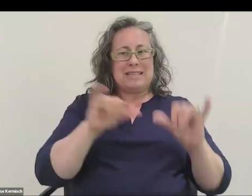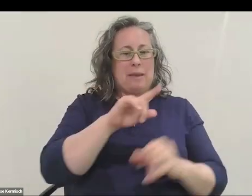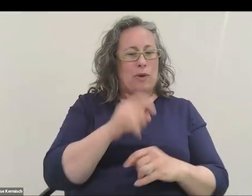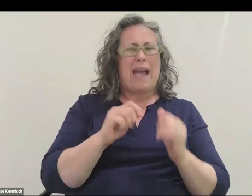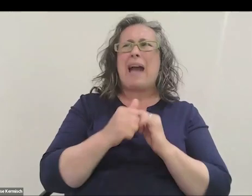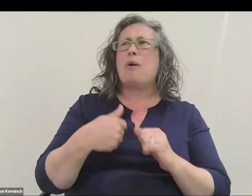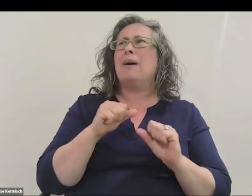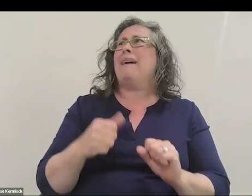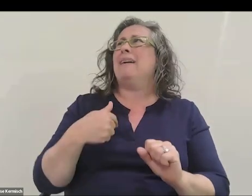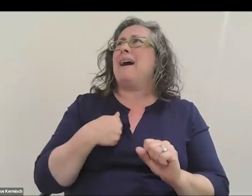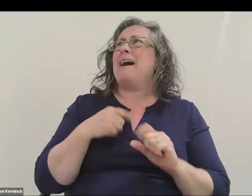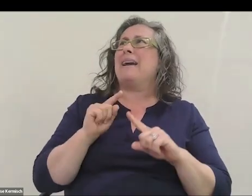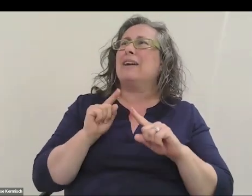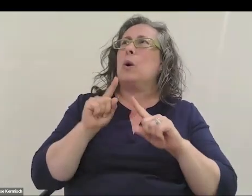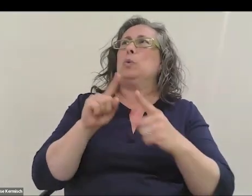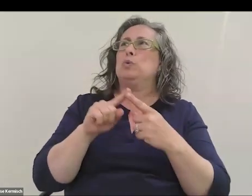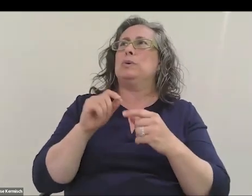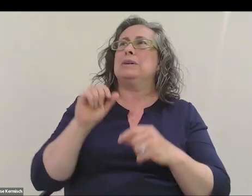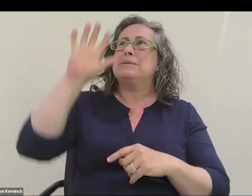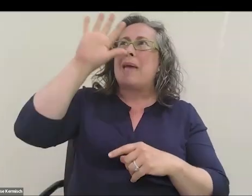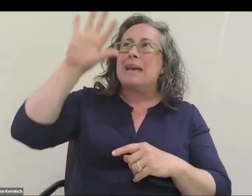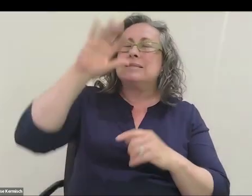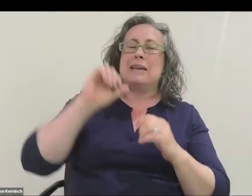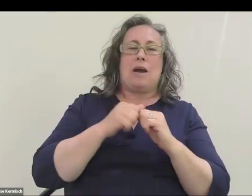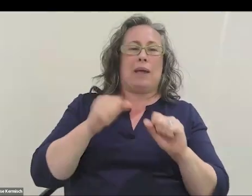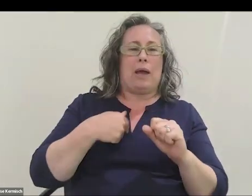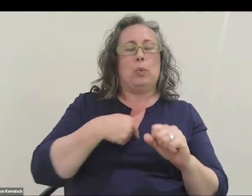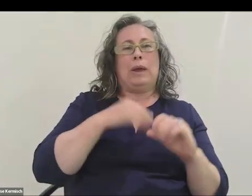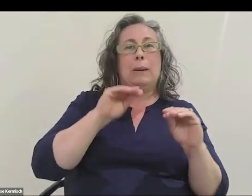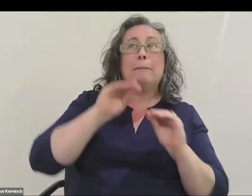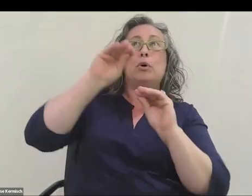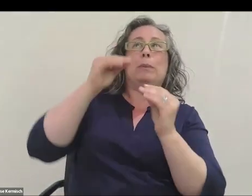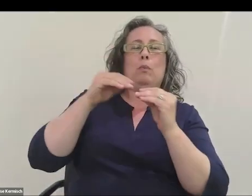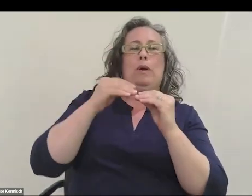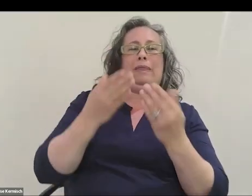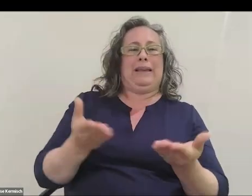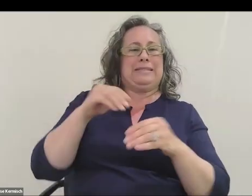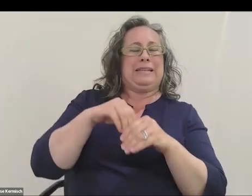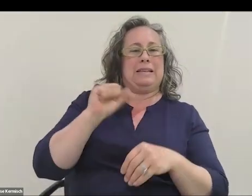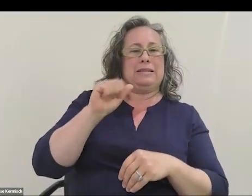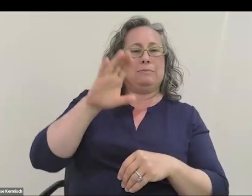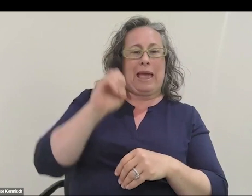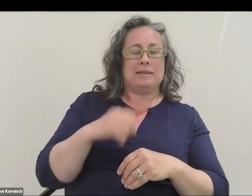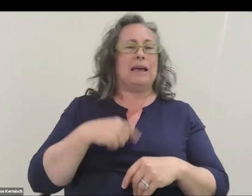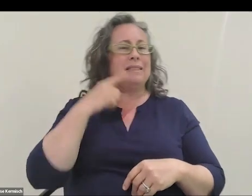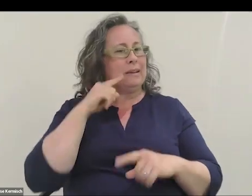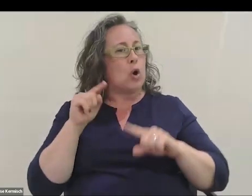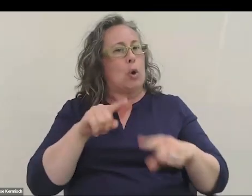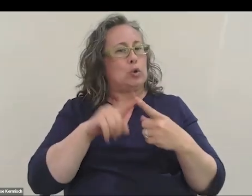How can we put more stuff in space?" I think probably coming to that conference was the key turning point